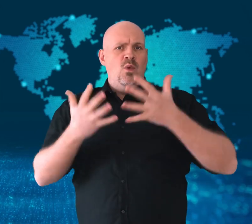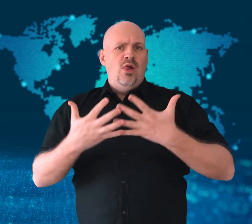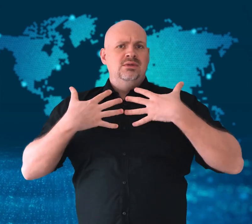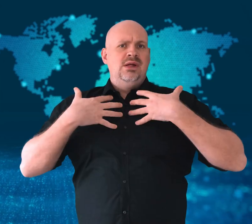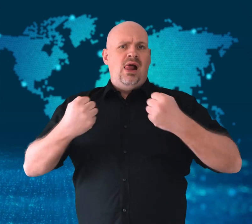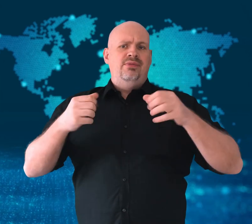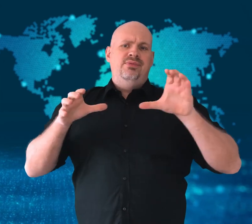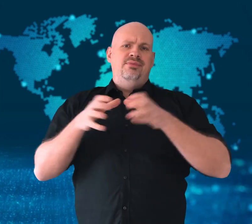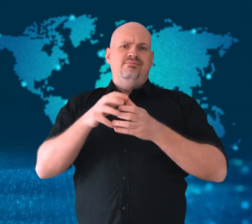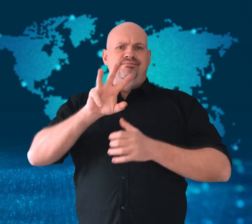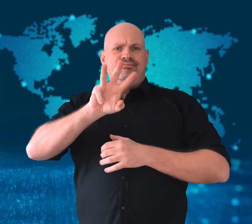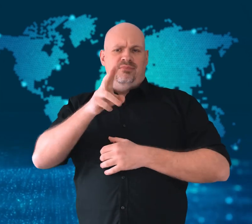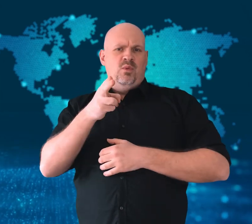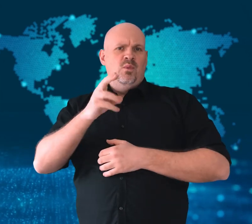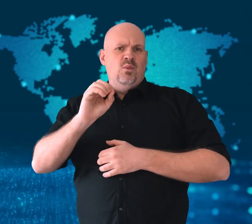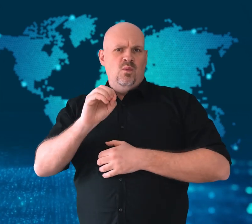On Sunday,